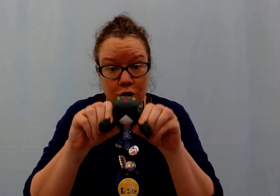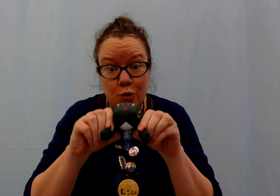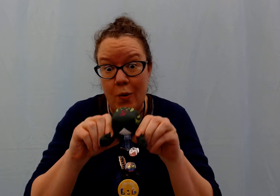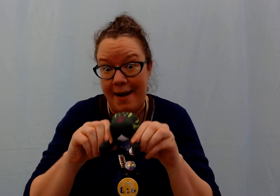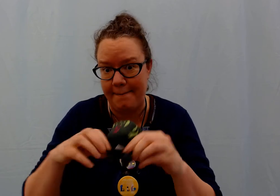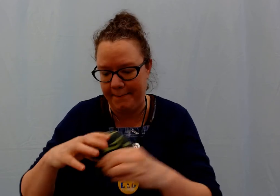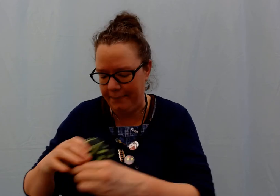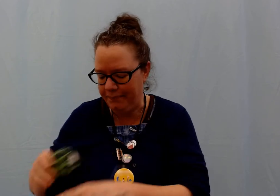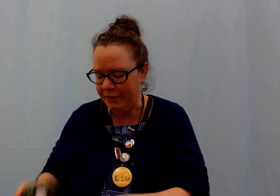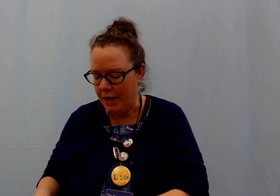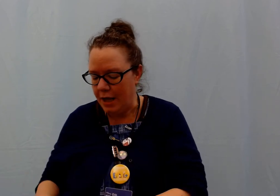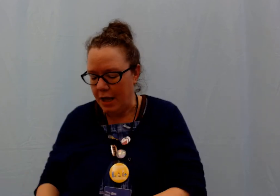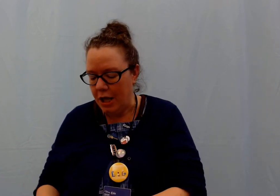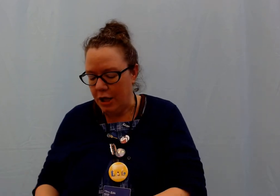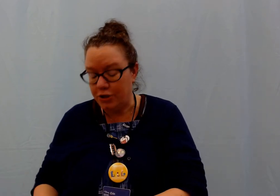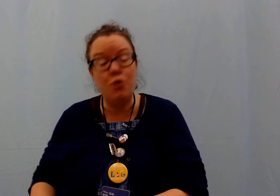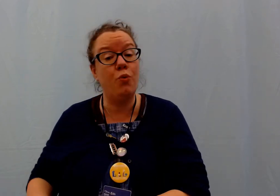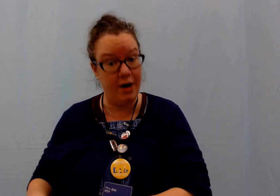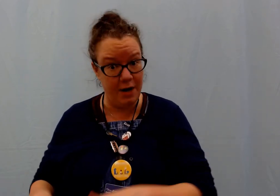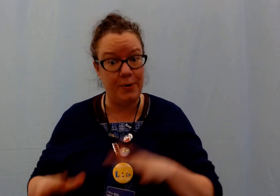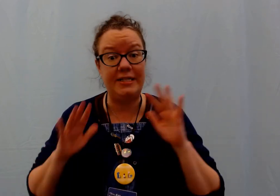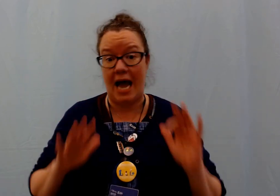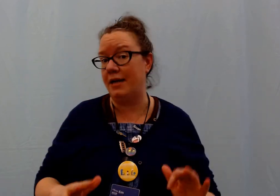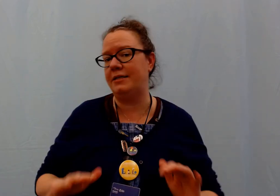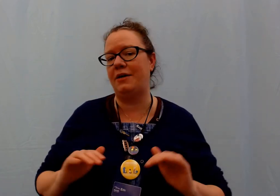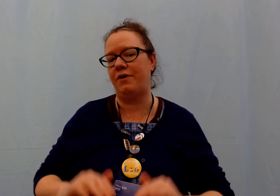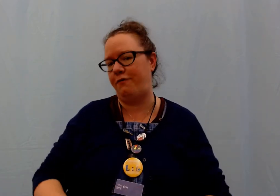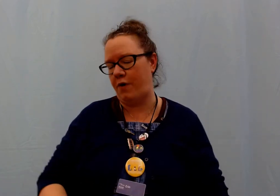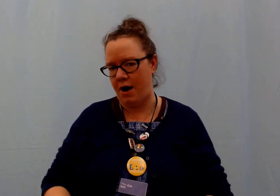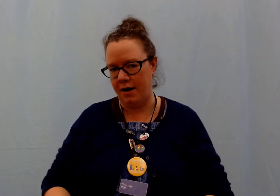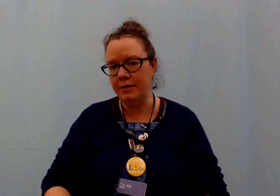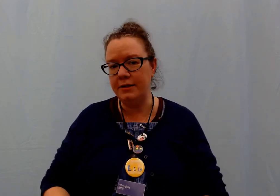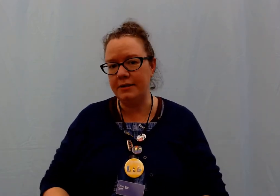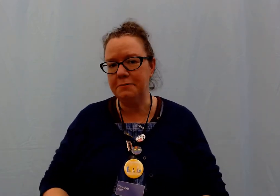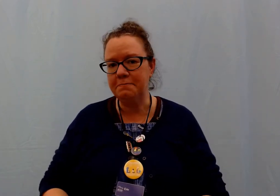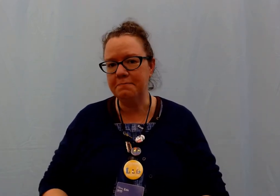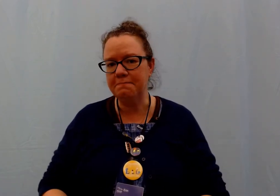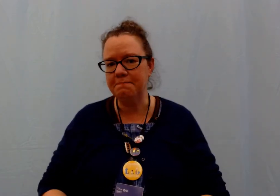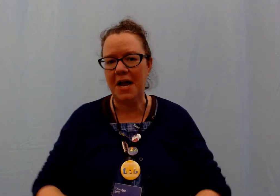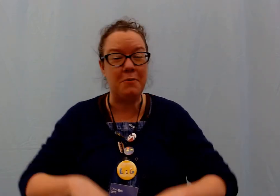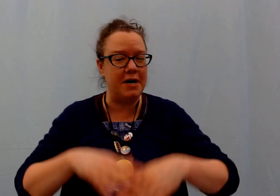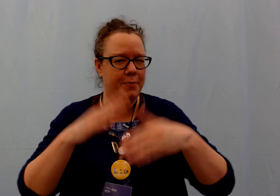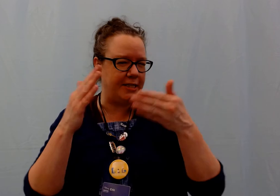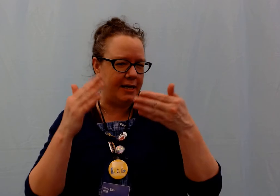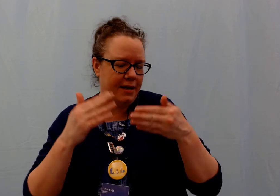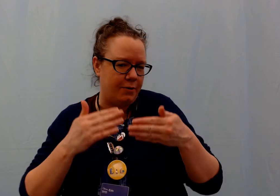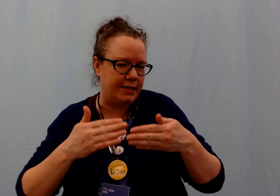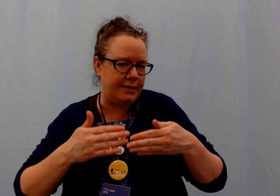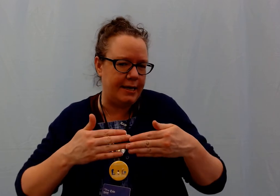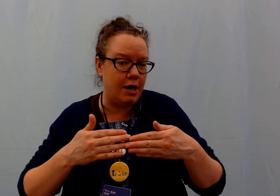swim. So we're gonna pretend that we're frogs and we're going to pretend that we're sitting